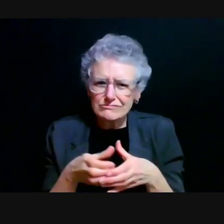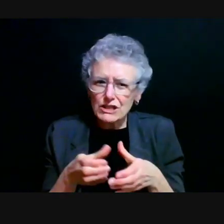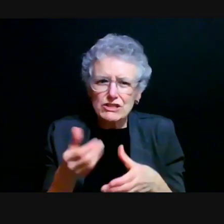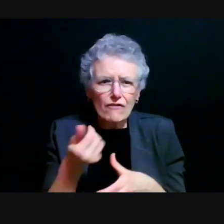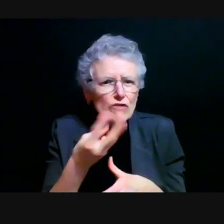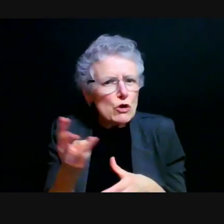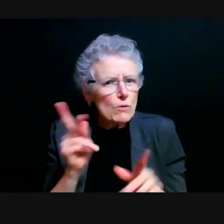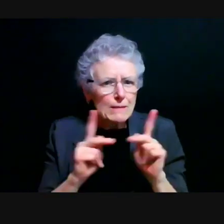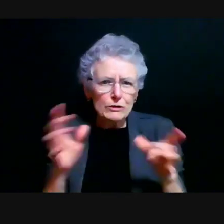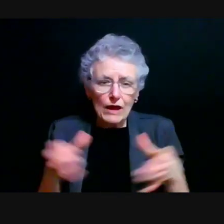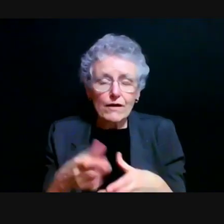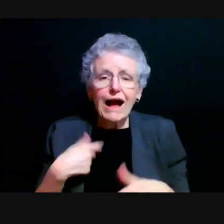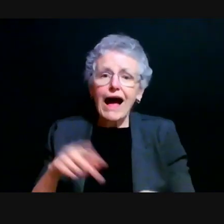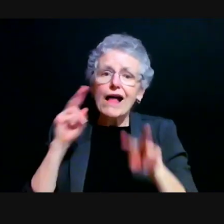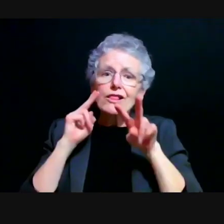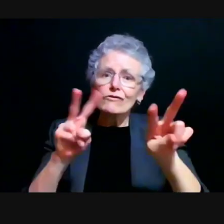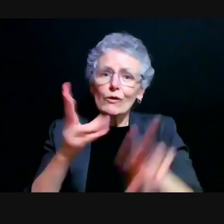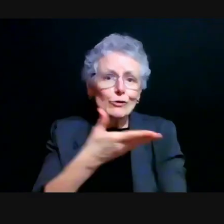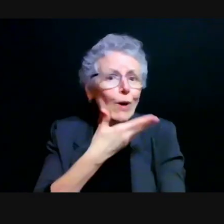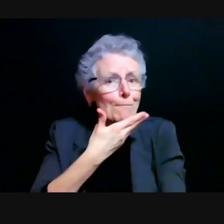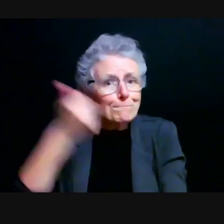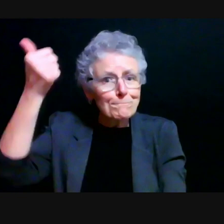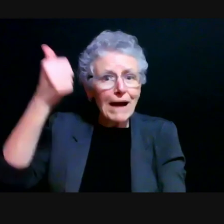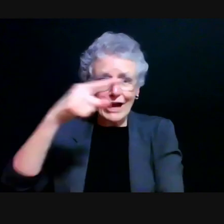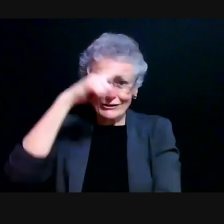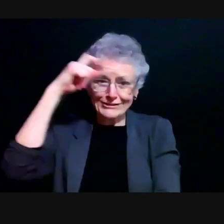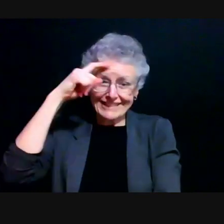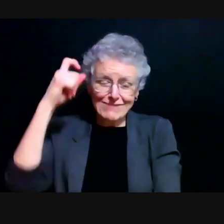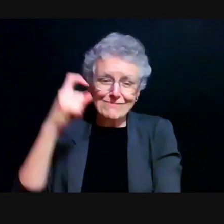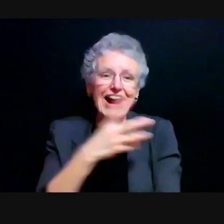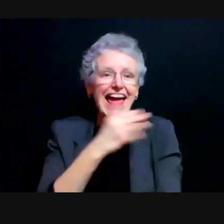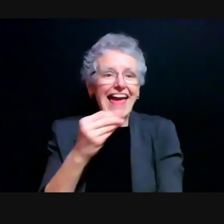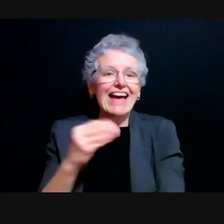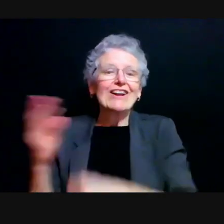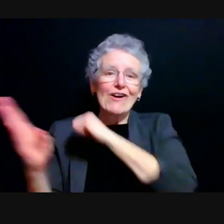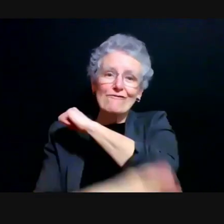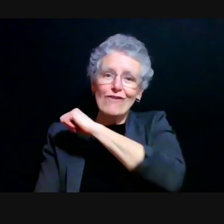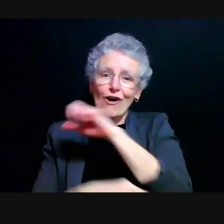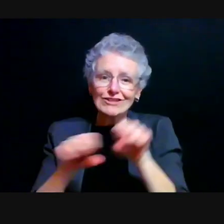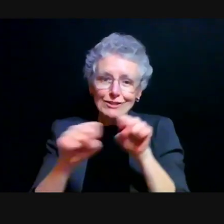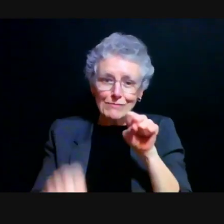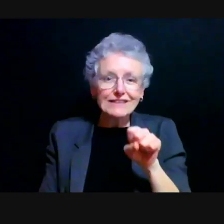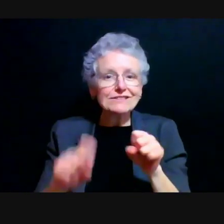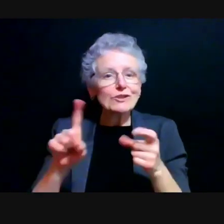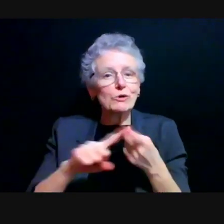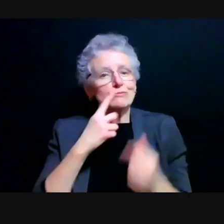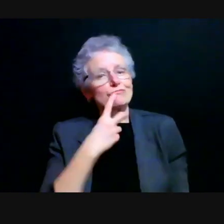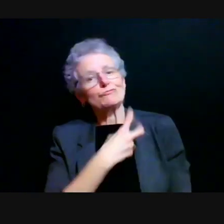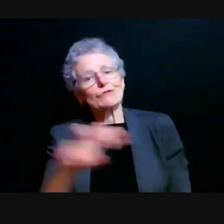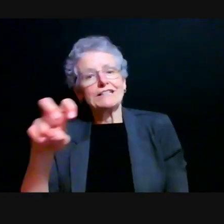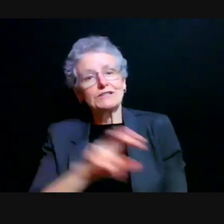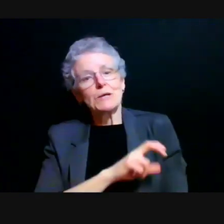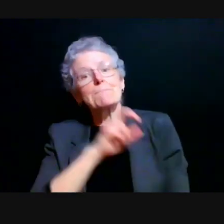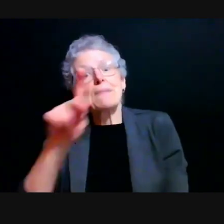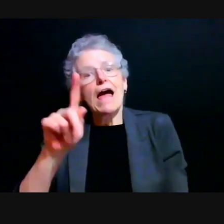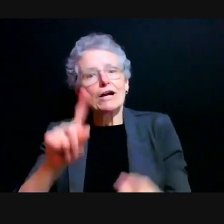to a much better summer and then a Fall semester as we transitioned back to normalcy.